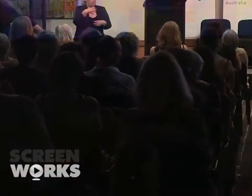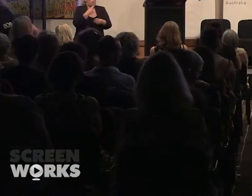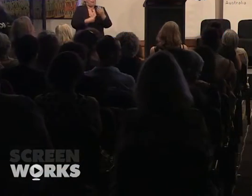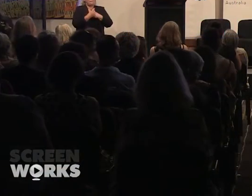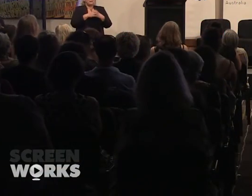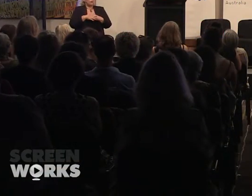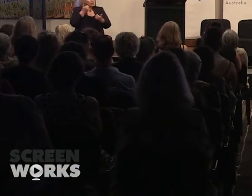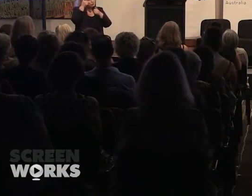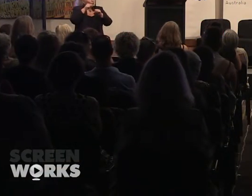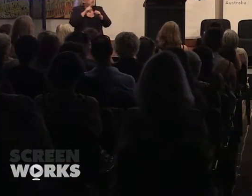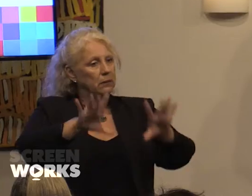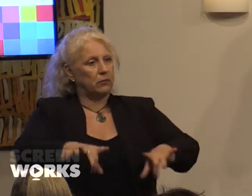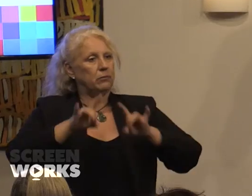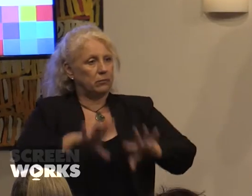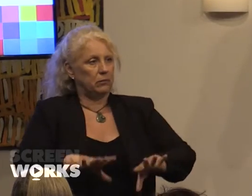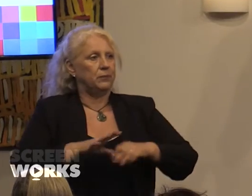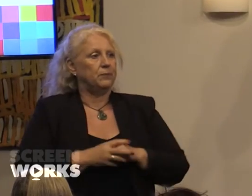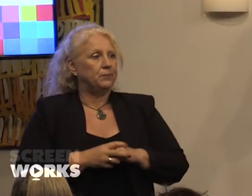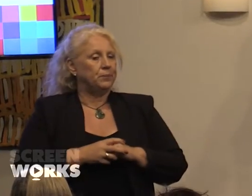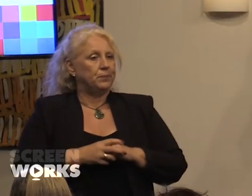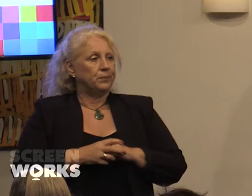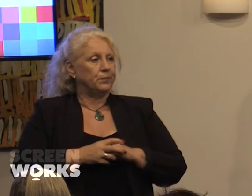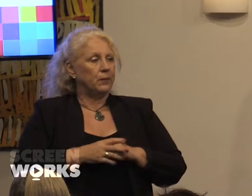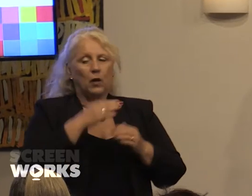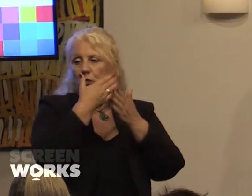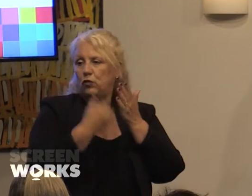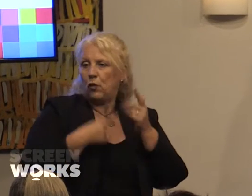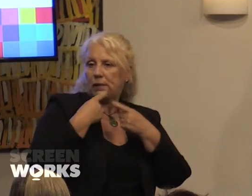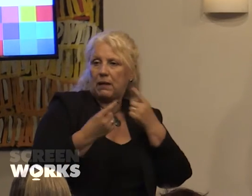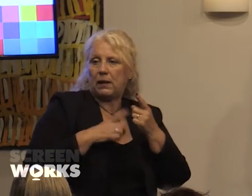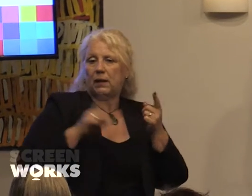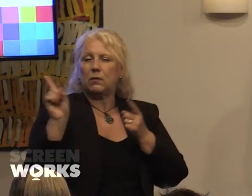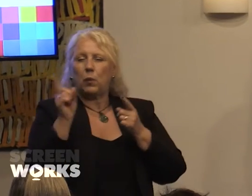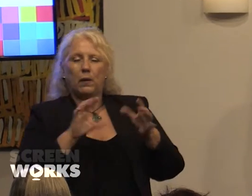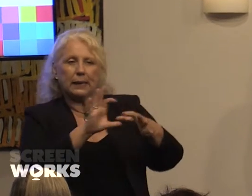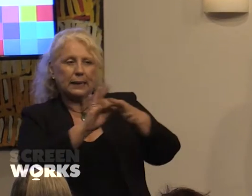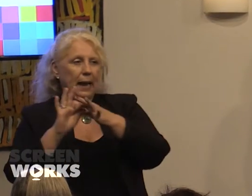that upfront. Storytelling is what connects us to our humanity.